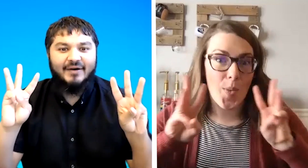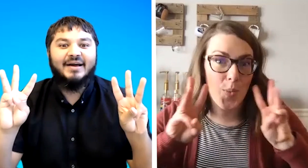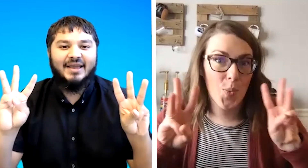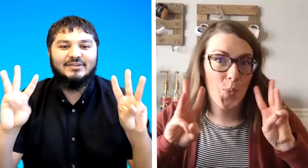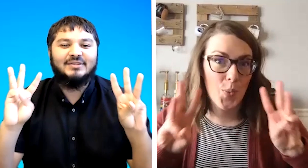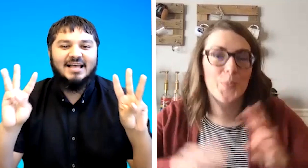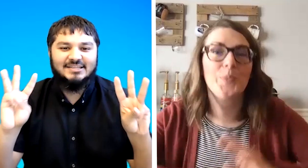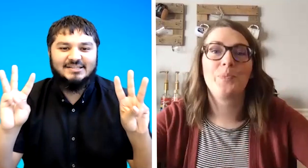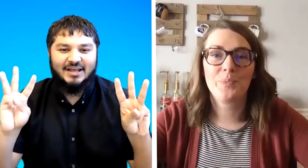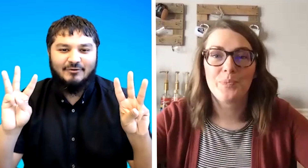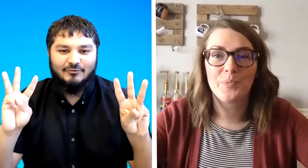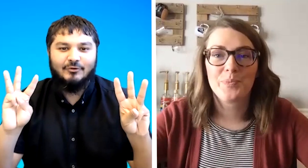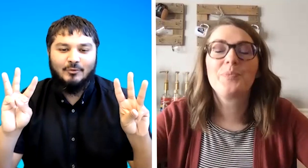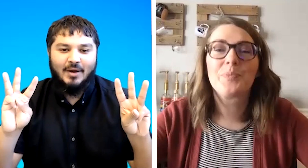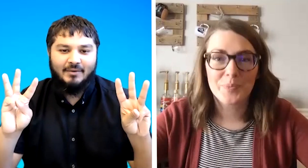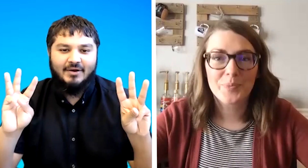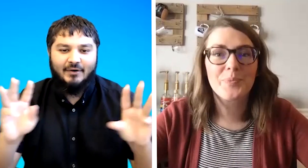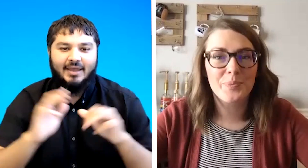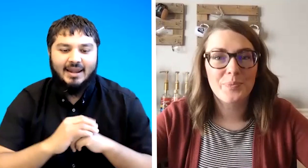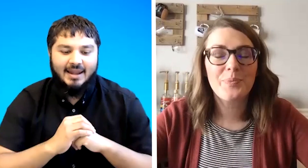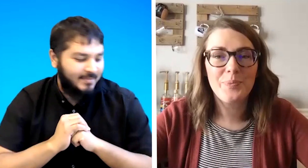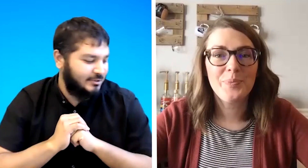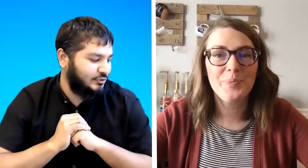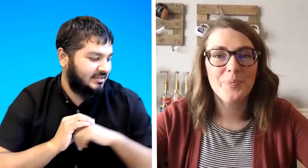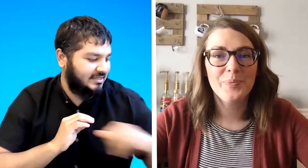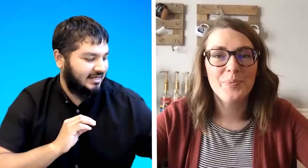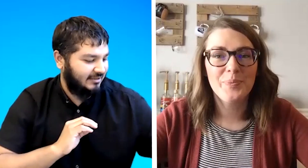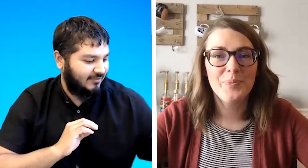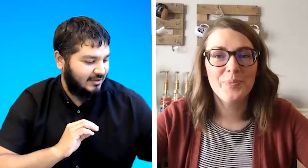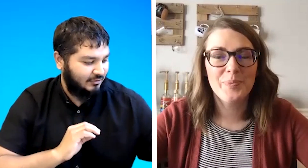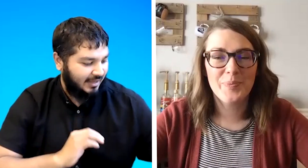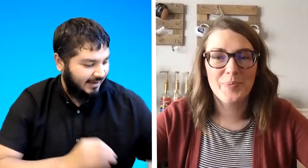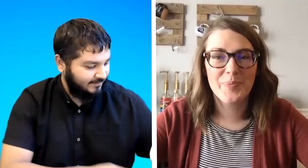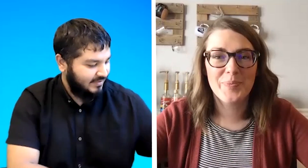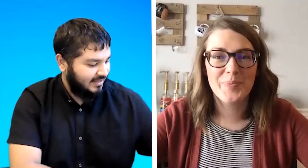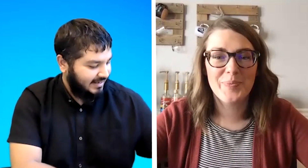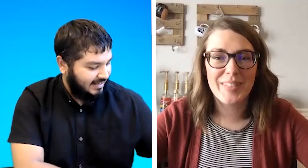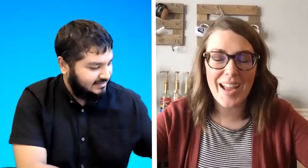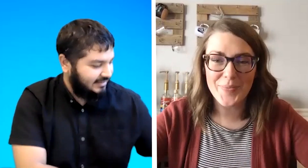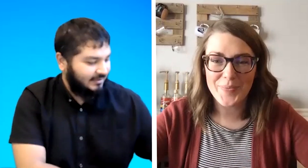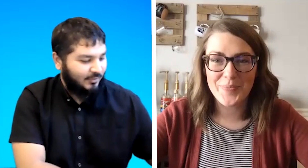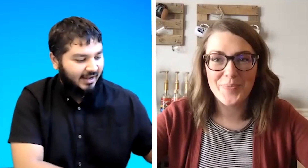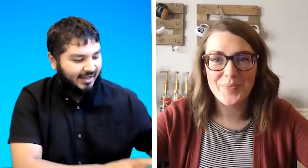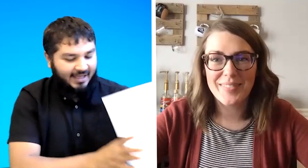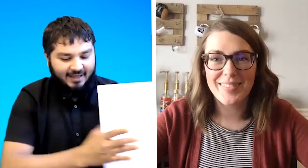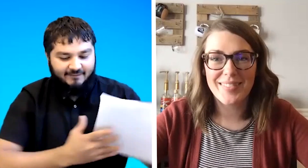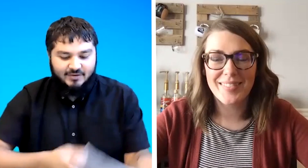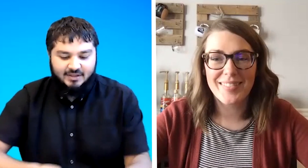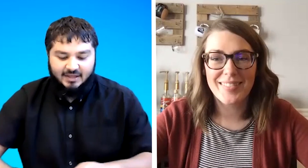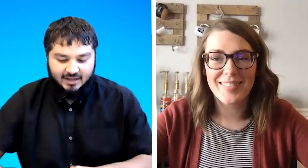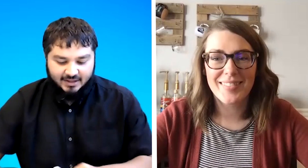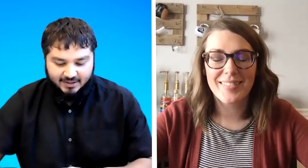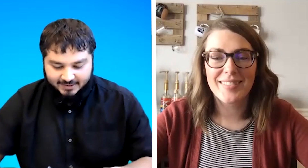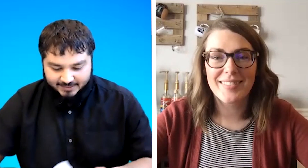okay so that's the sign for wow okay let me choose a sentence if that's okay what i have um